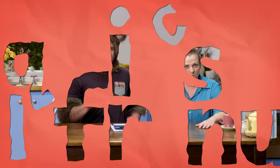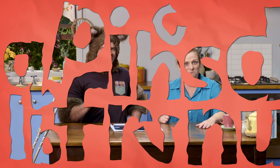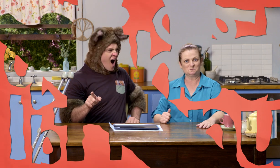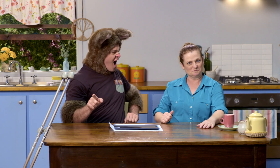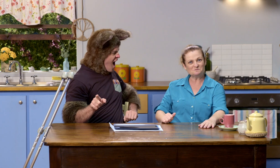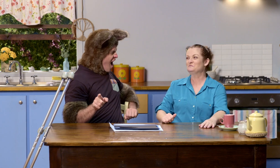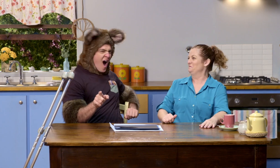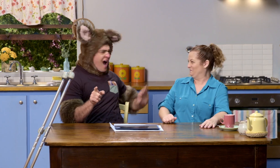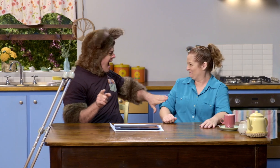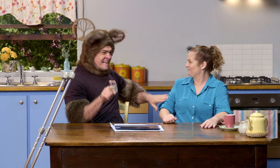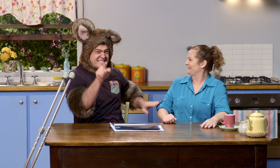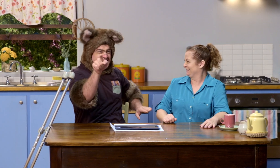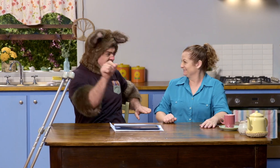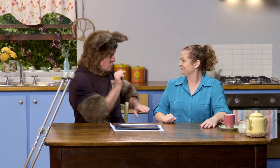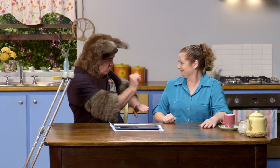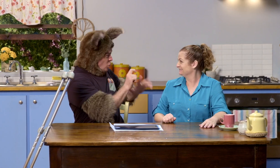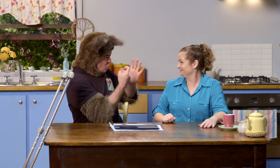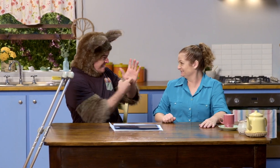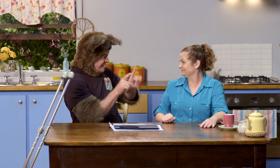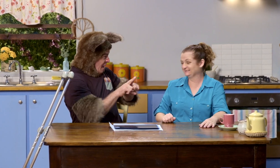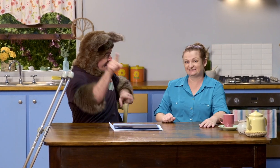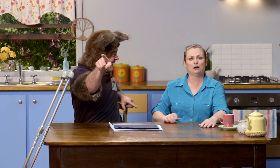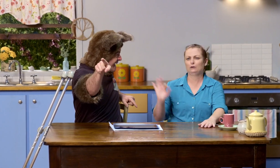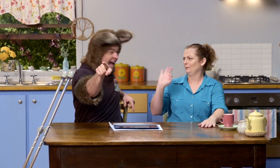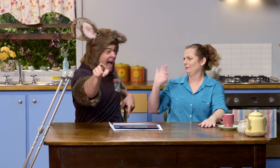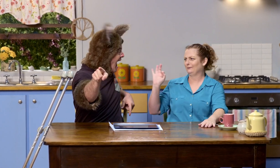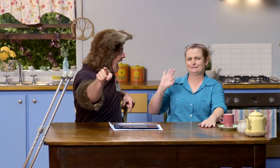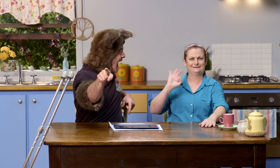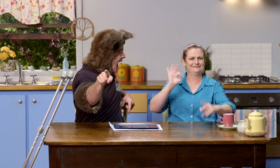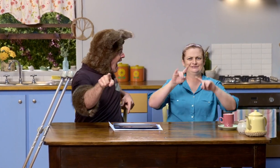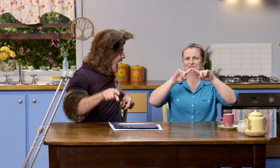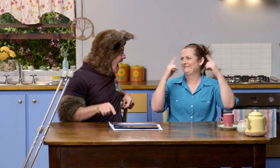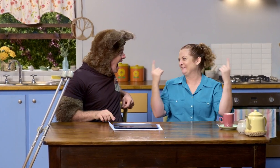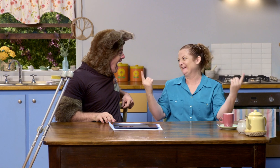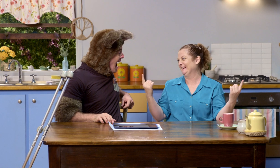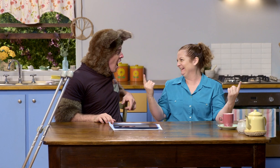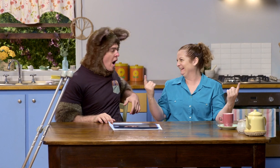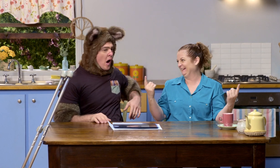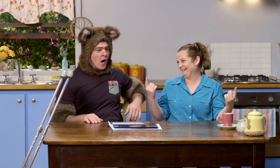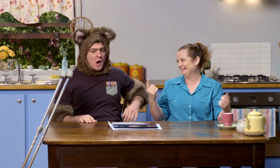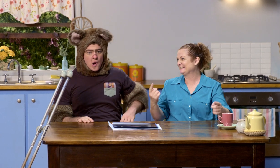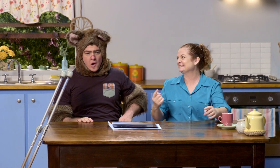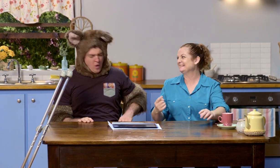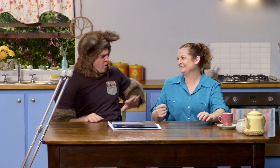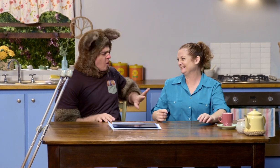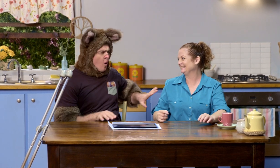(GASPS) Wow! Sally, was that doctor your doctor? No, I had a different doctor.